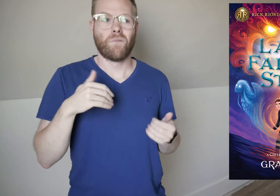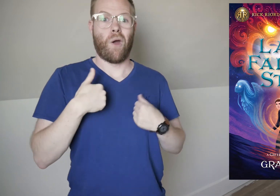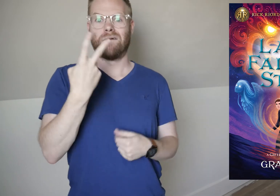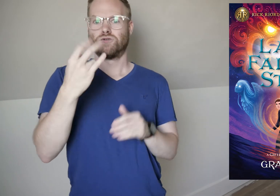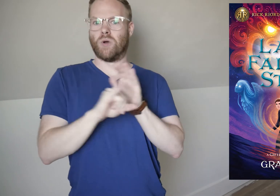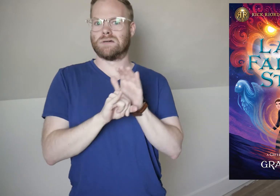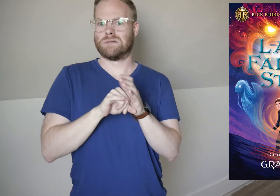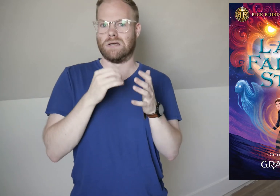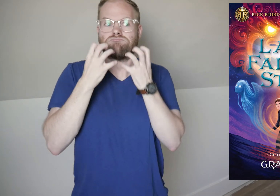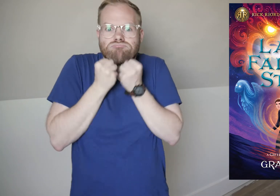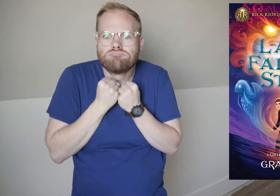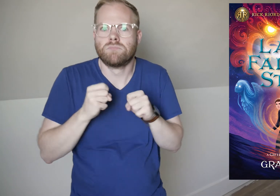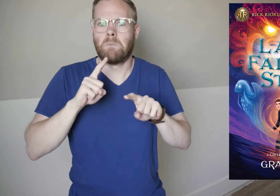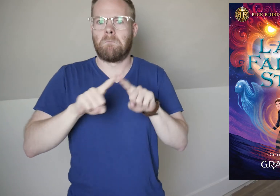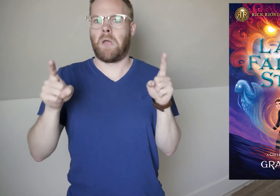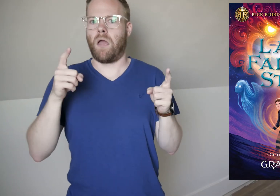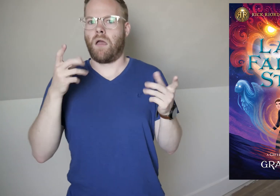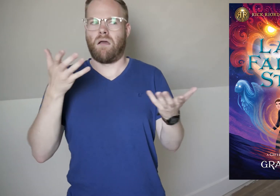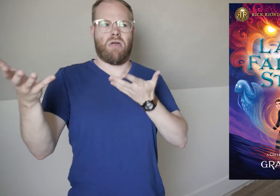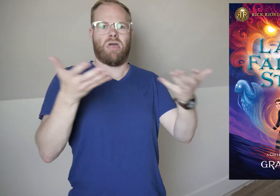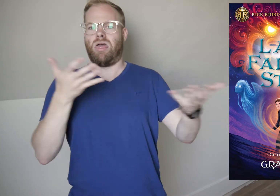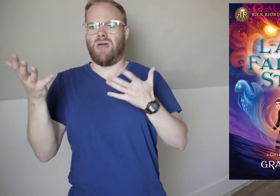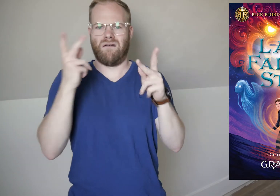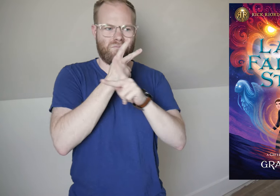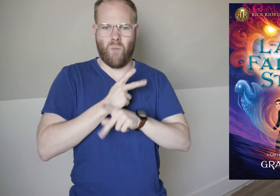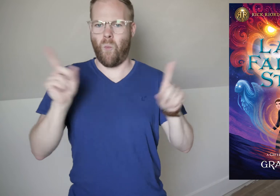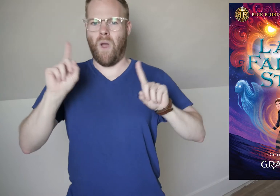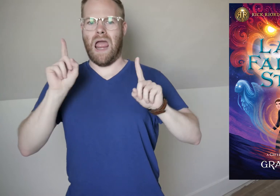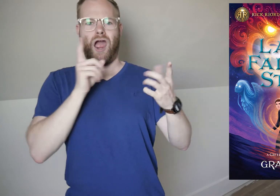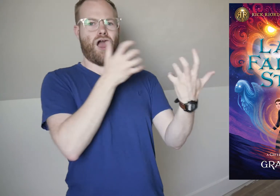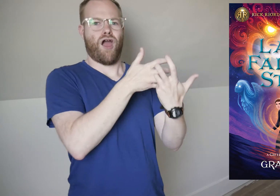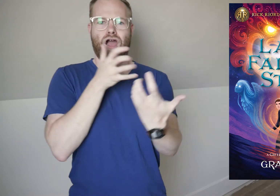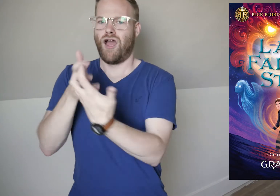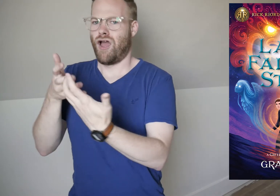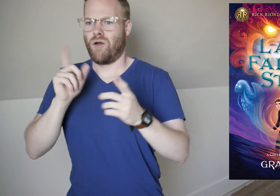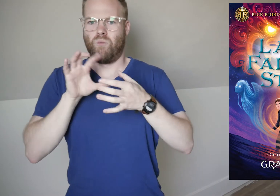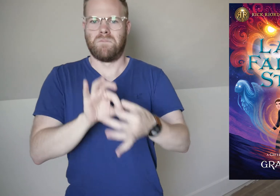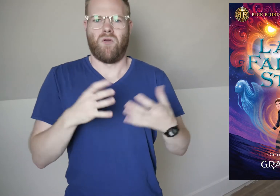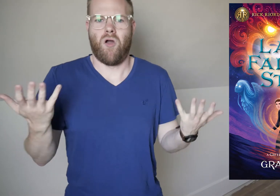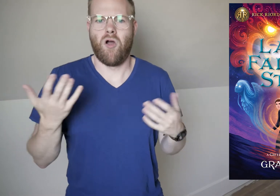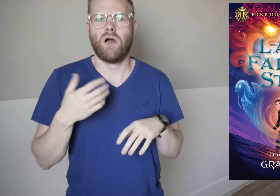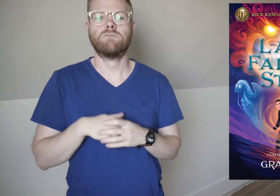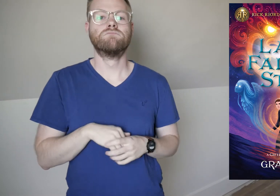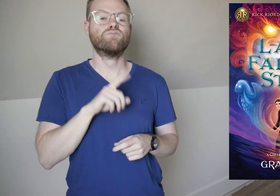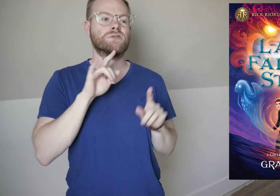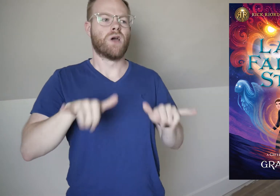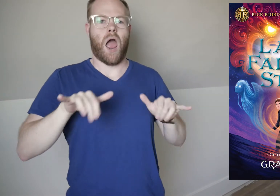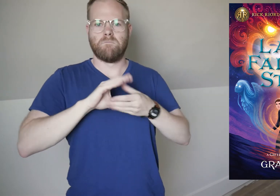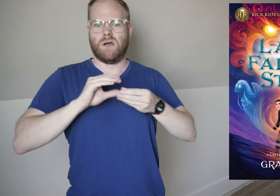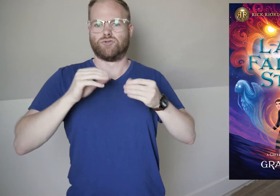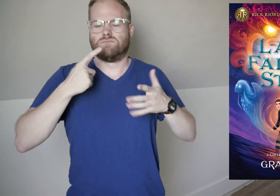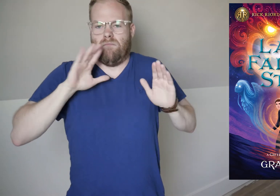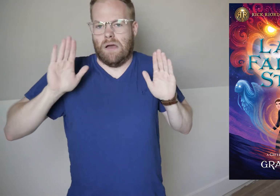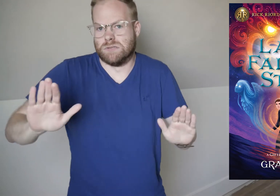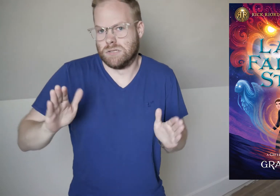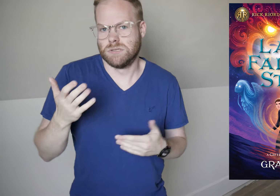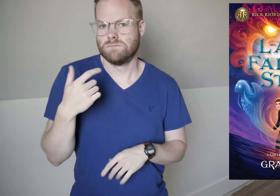or having two identities you care about very much, struggling to figure out where you belong—is just fantastic,